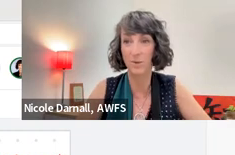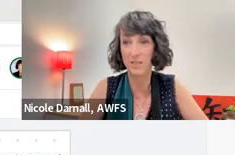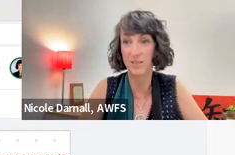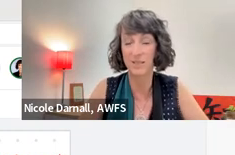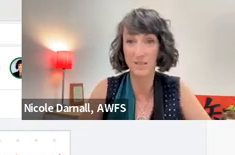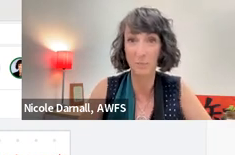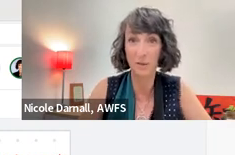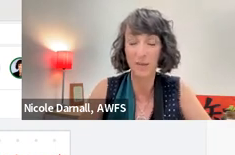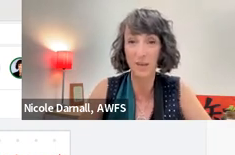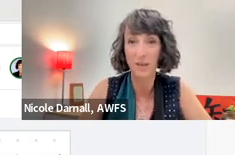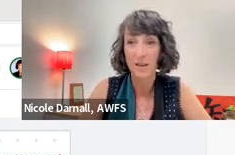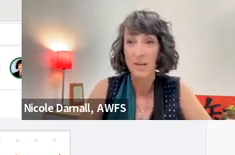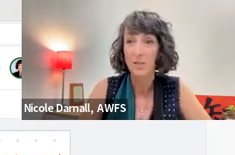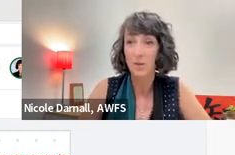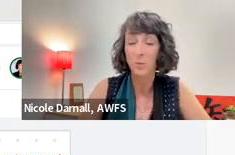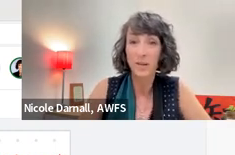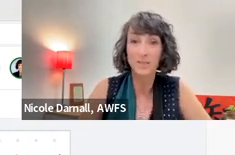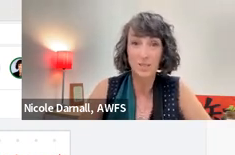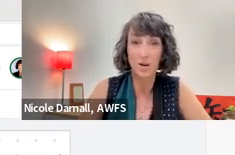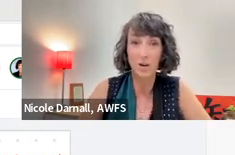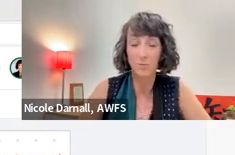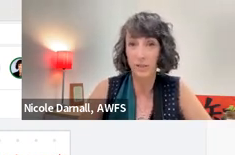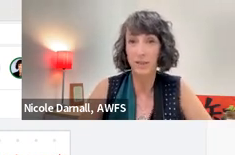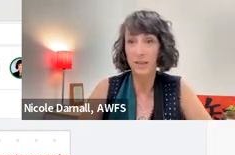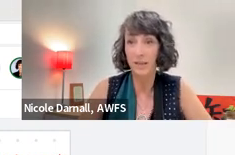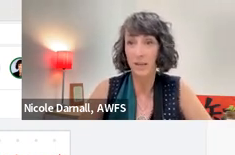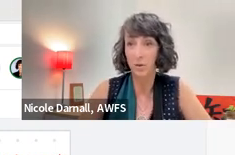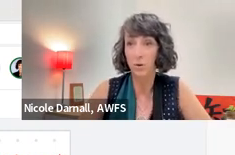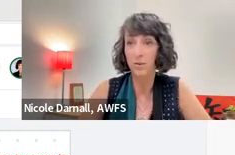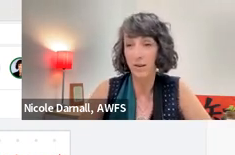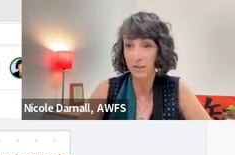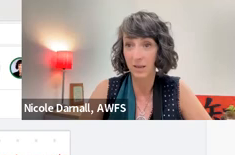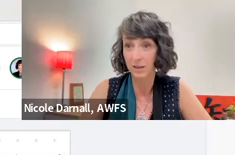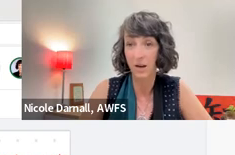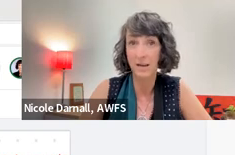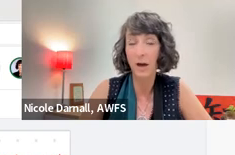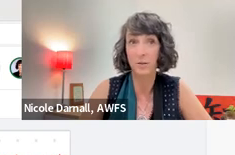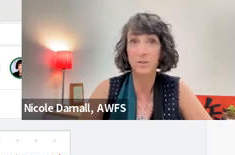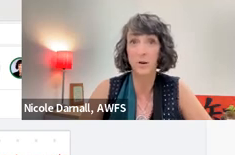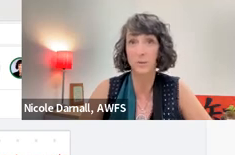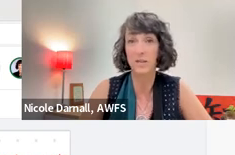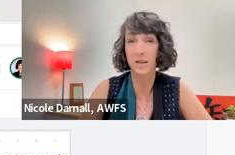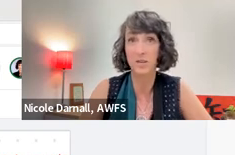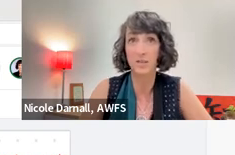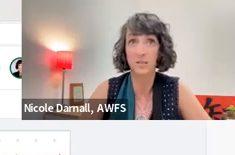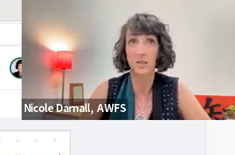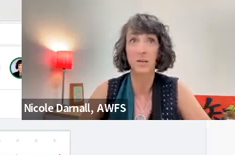to the rest of the Subcommittee so we can start really getting your thoughts on how these recommendations look.